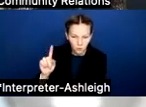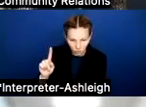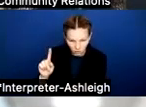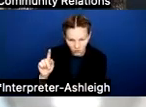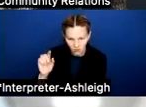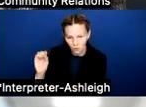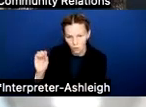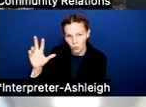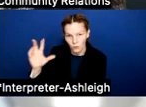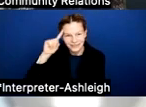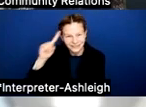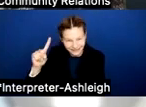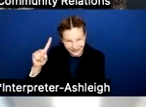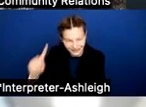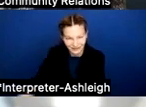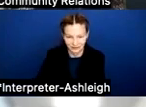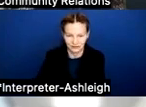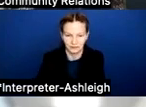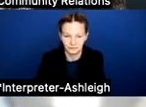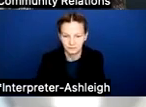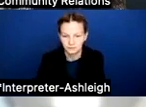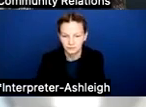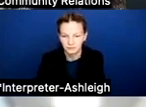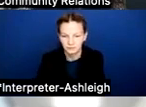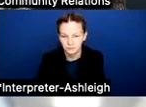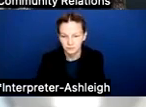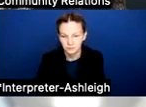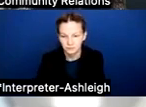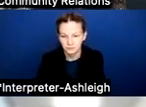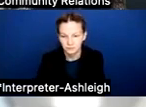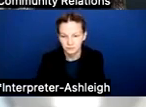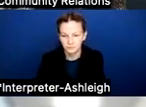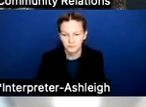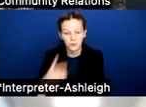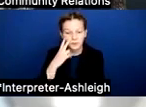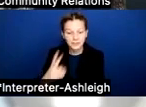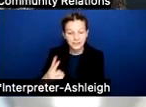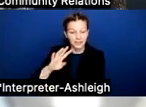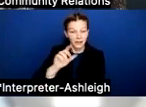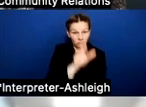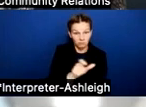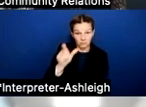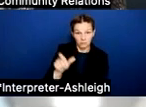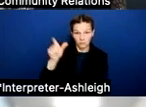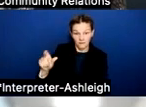Now, as you see on the fourth column over, all golden pennies, a district that allows